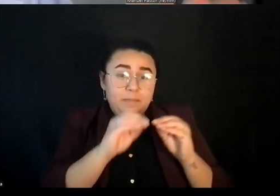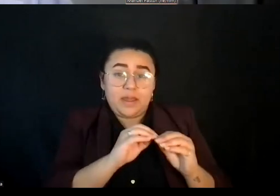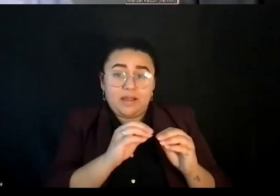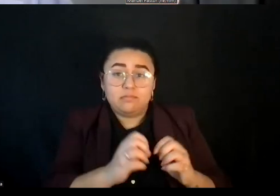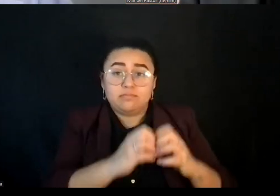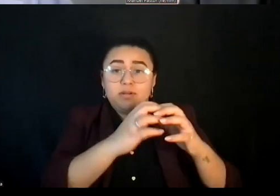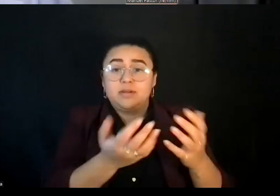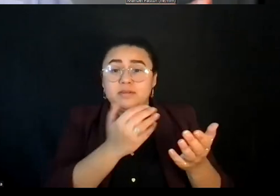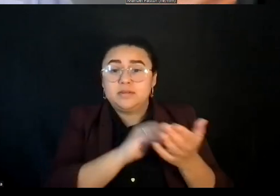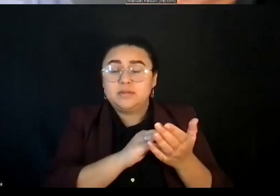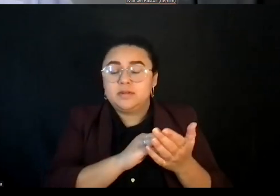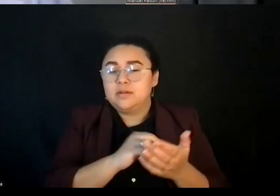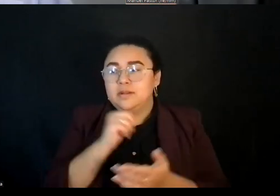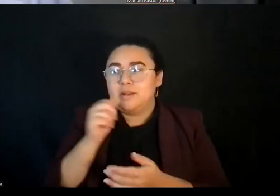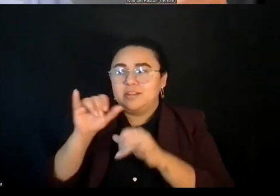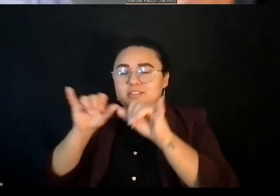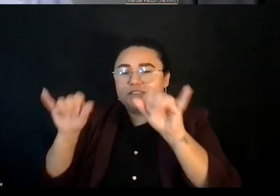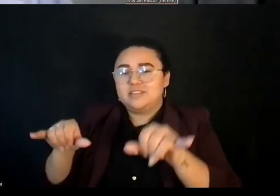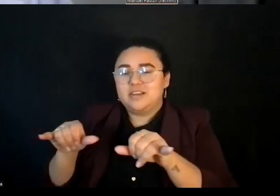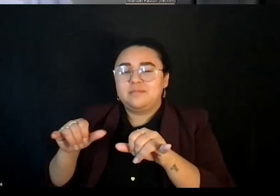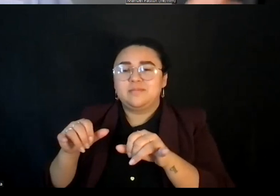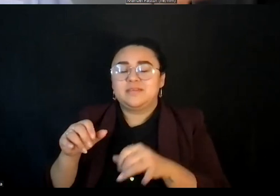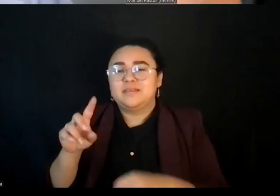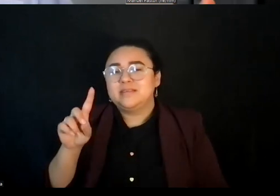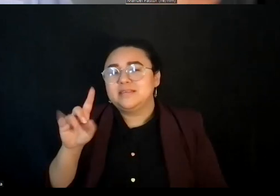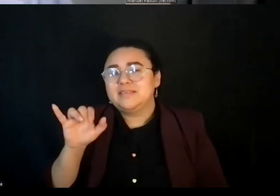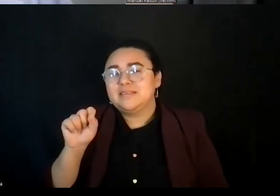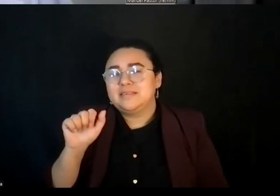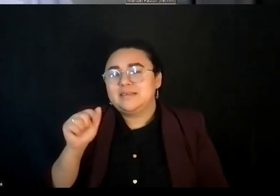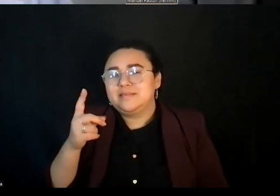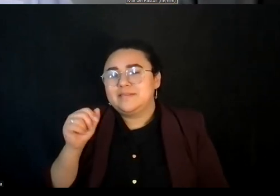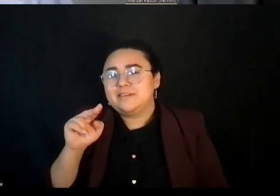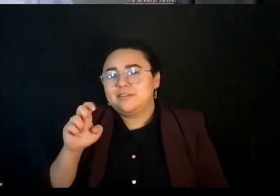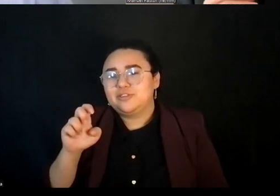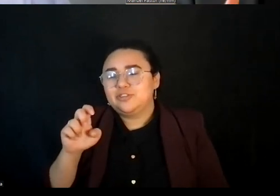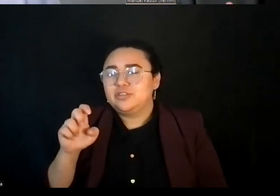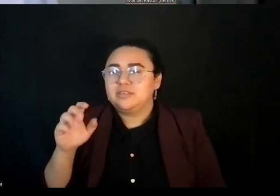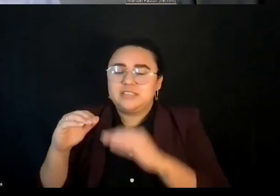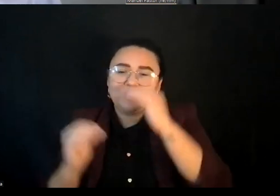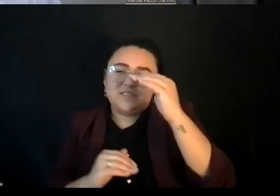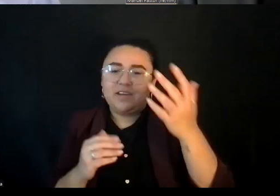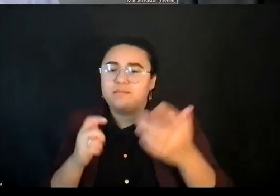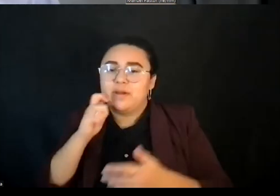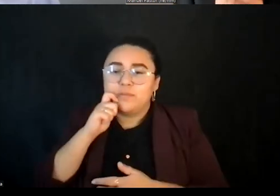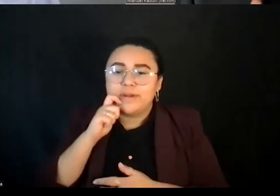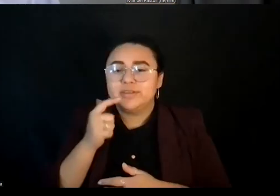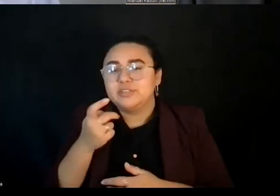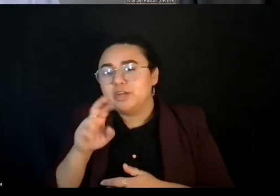disadvantage by race, by gender, by so many other factors. And so people are not just left behind.